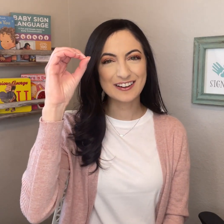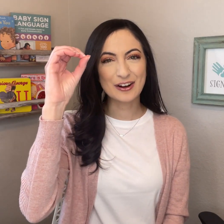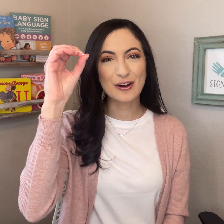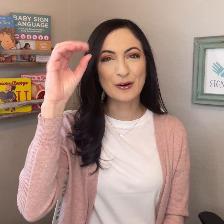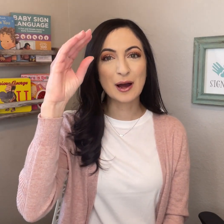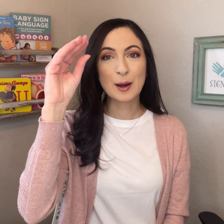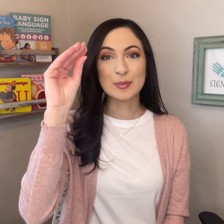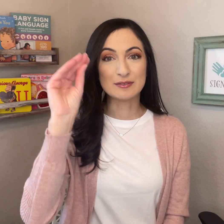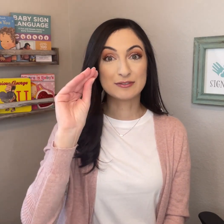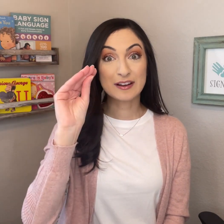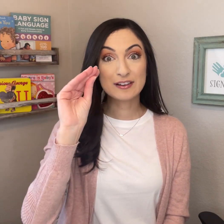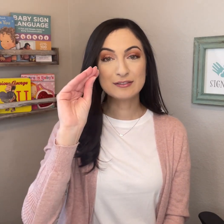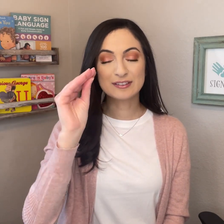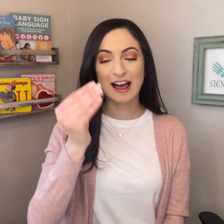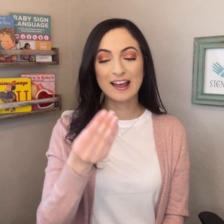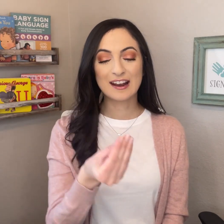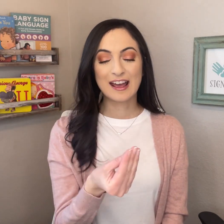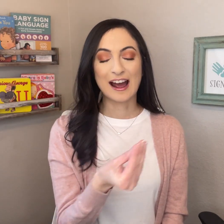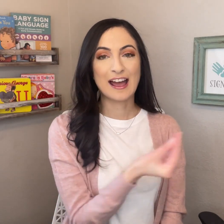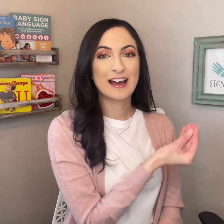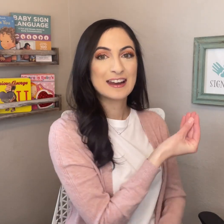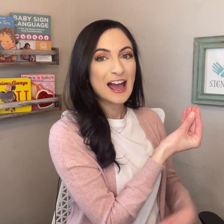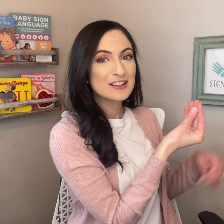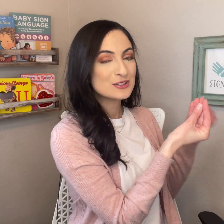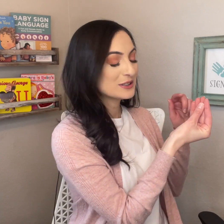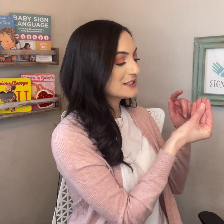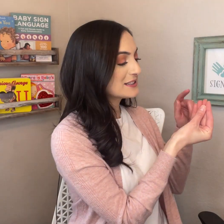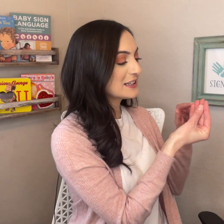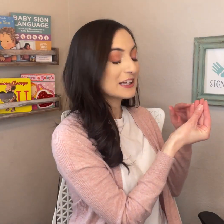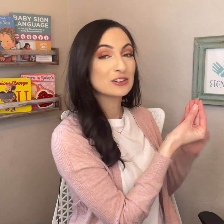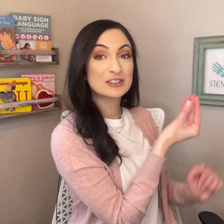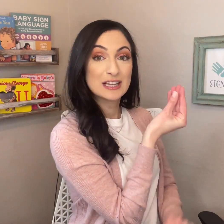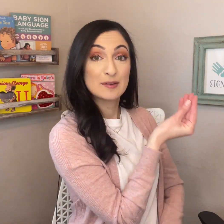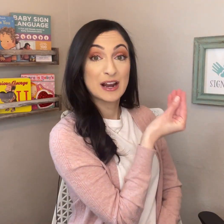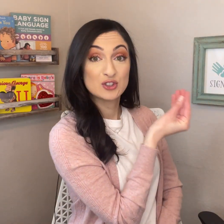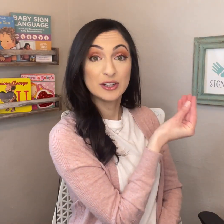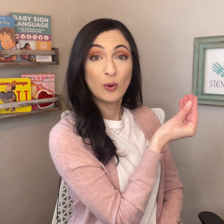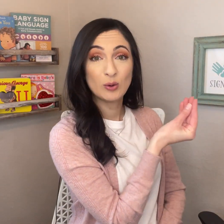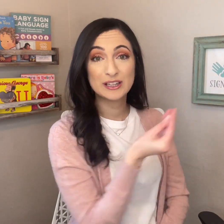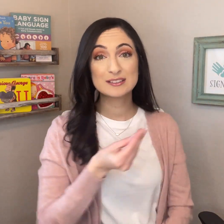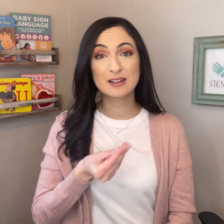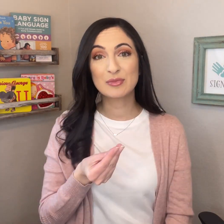letter "O," but very flat, and as you can see it looks like I'm actually holding something.